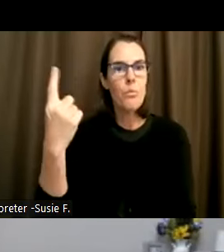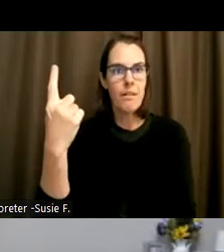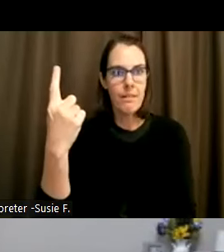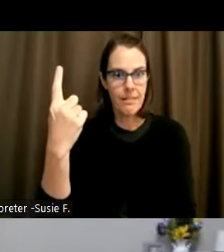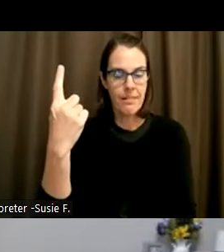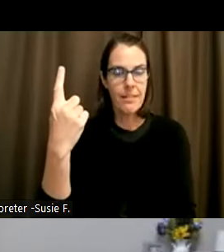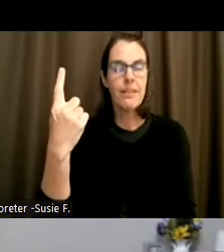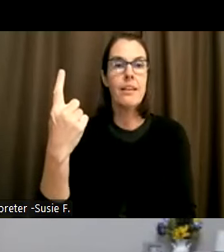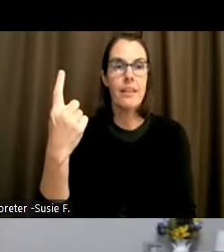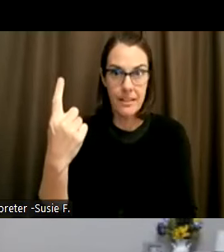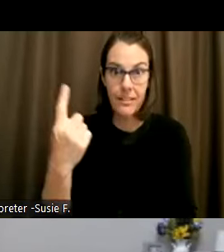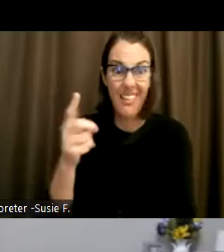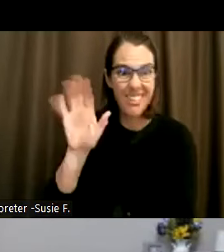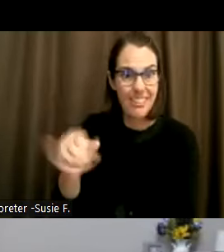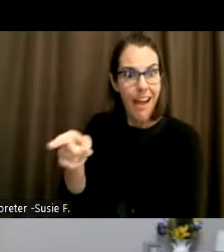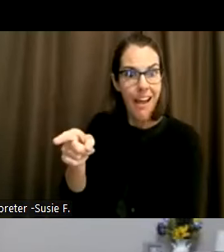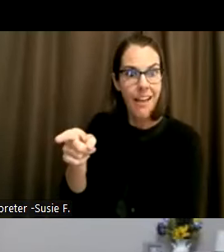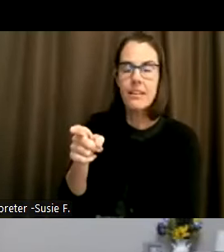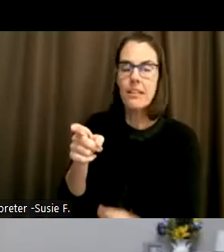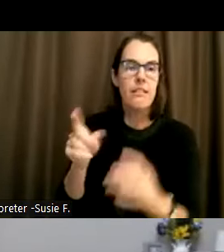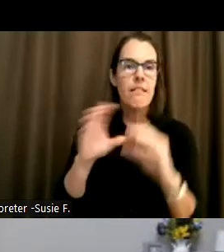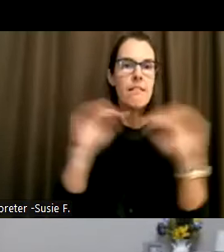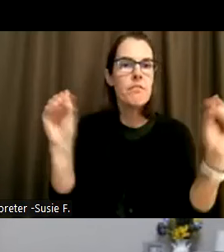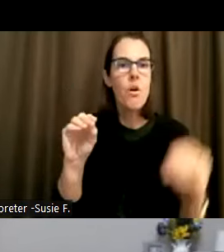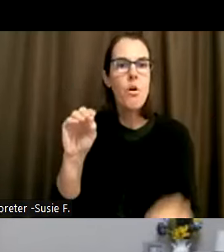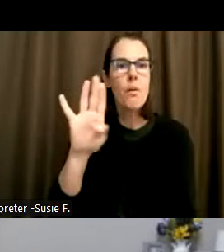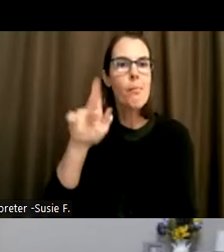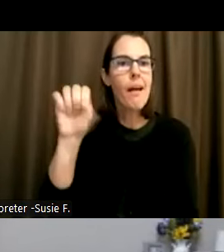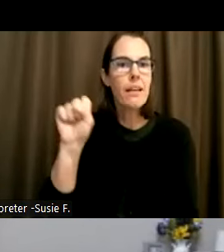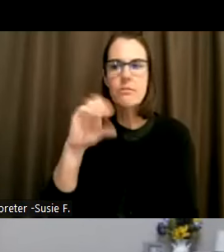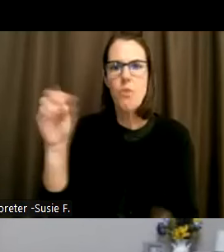And essentially what it is, is no bias, no discrimination will be made against